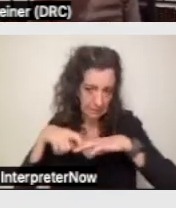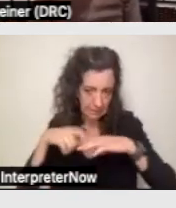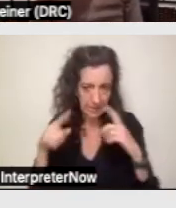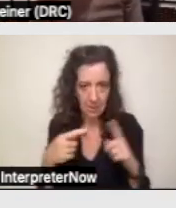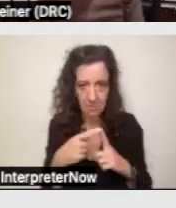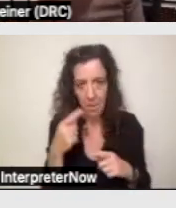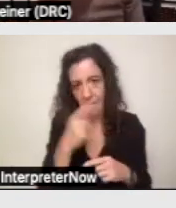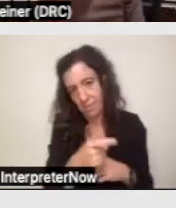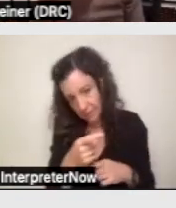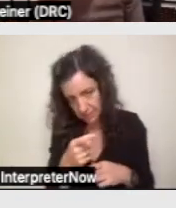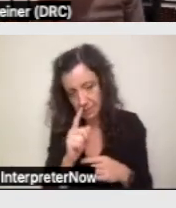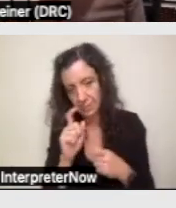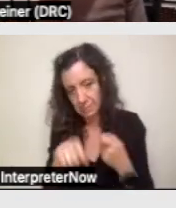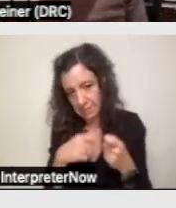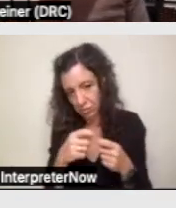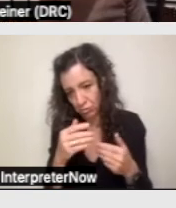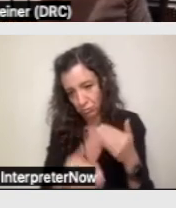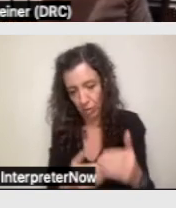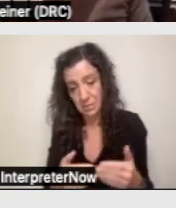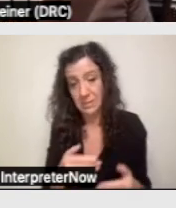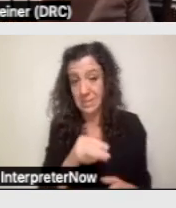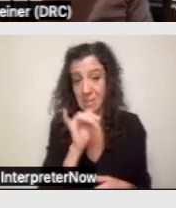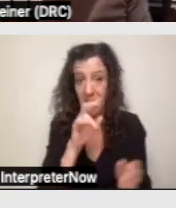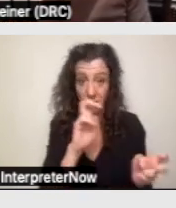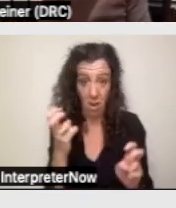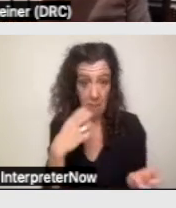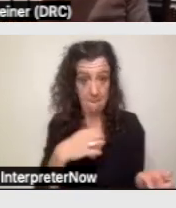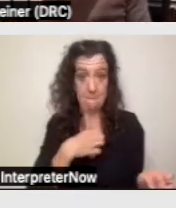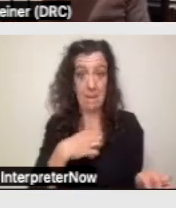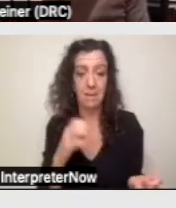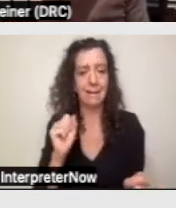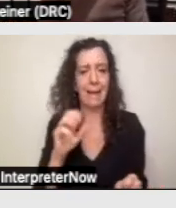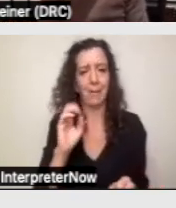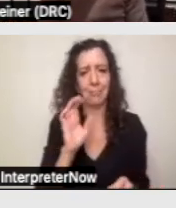process because this topic by itself could be its whole 90-minute training and I want